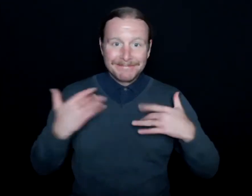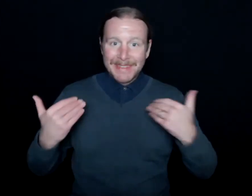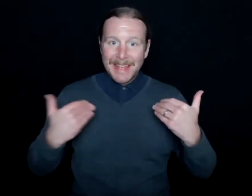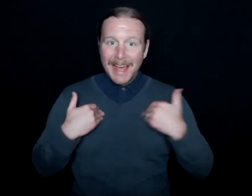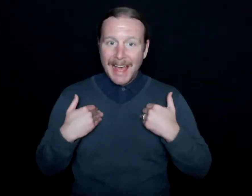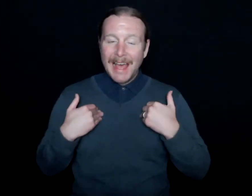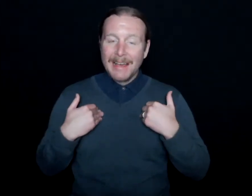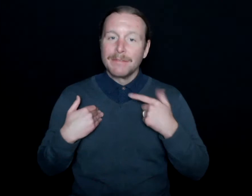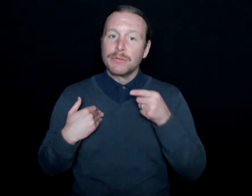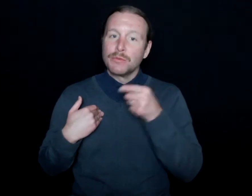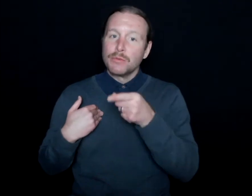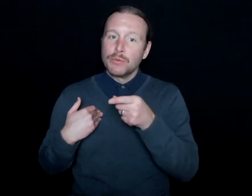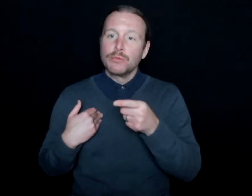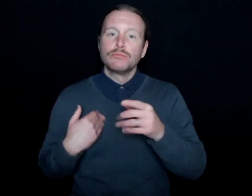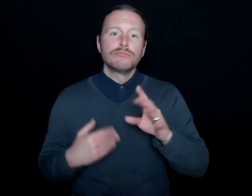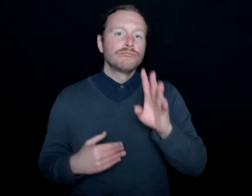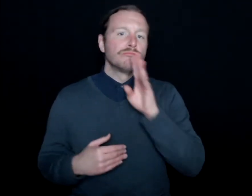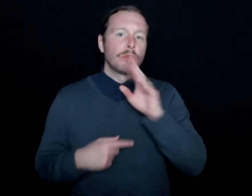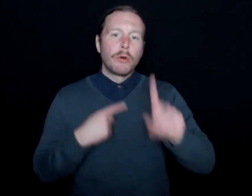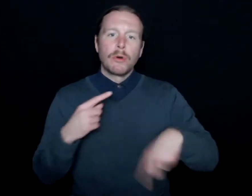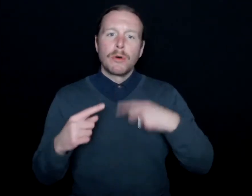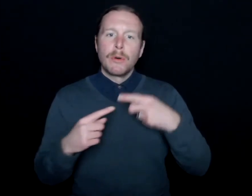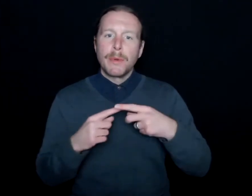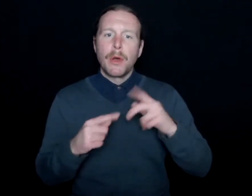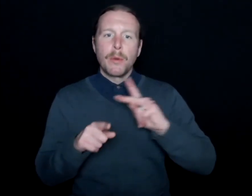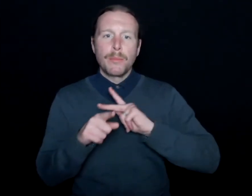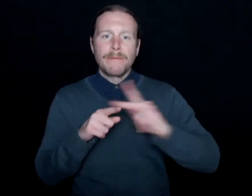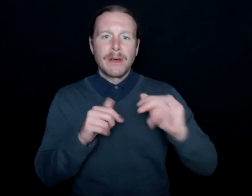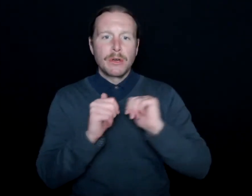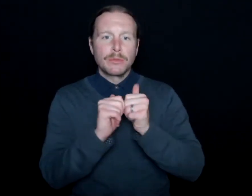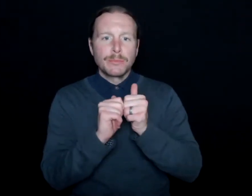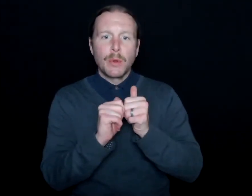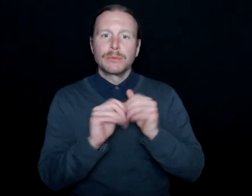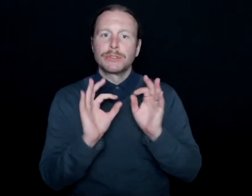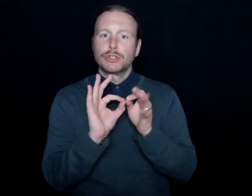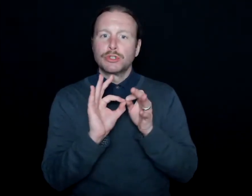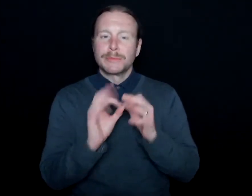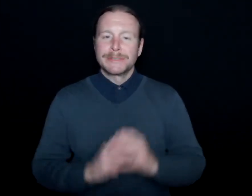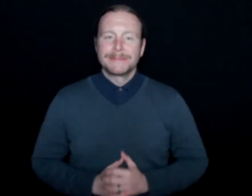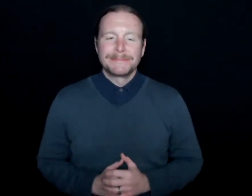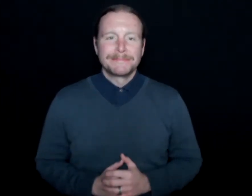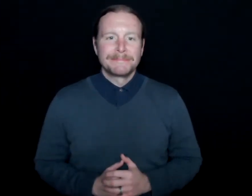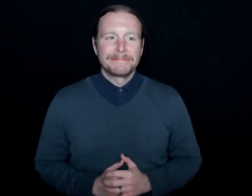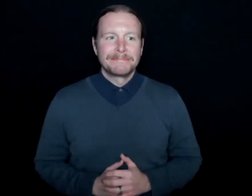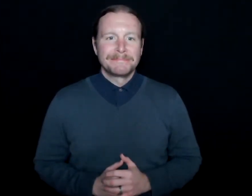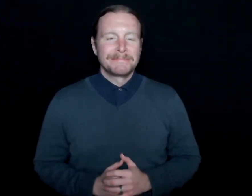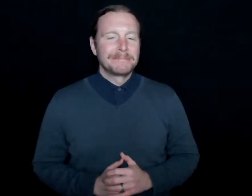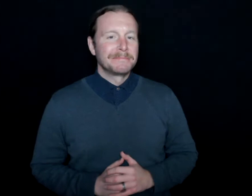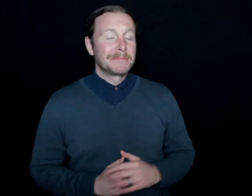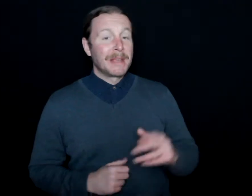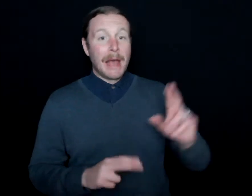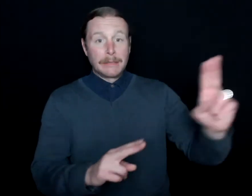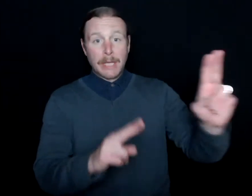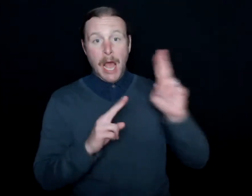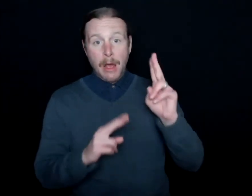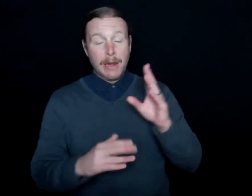to talk about professional sports language interpretation. It's an honor to be here, and I'm humbled for the opportunity.